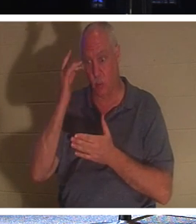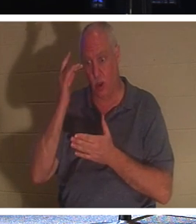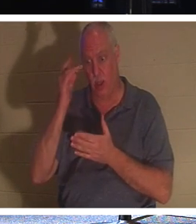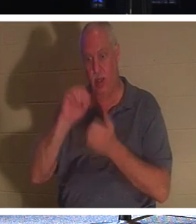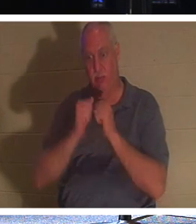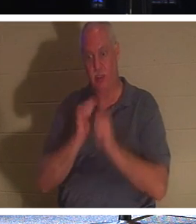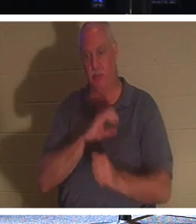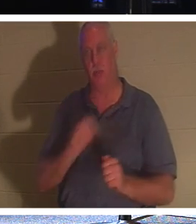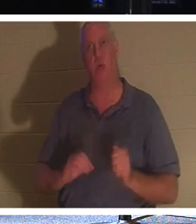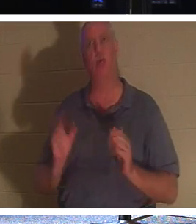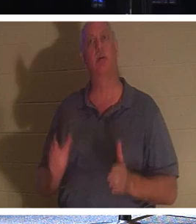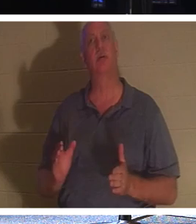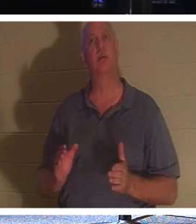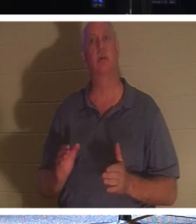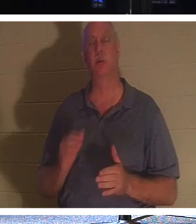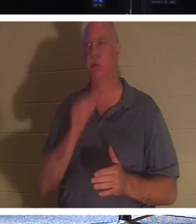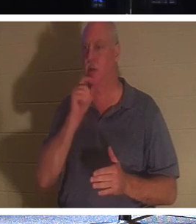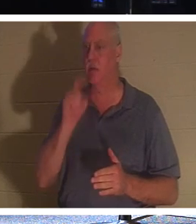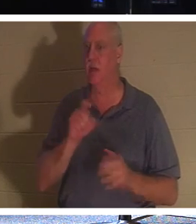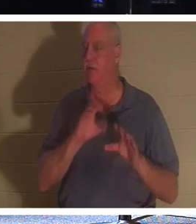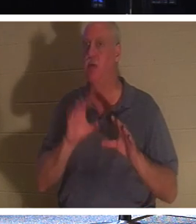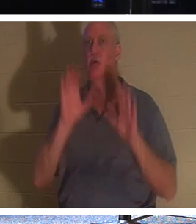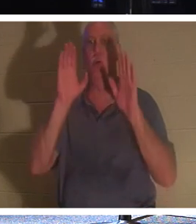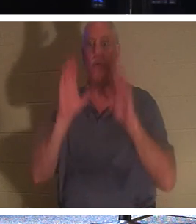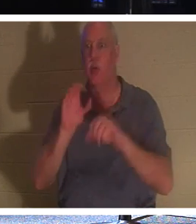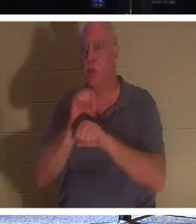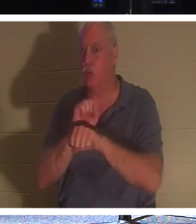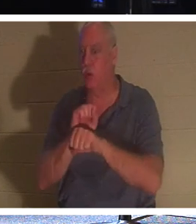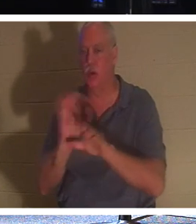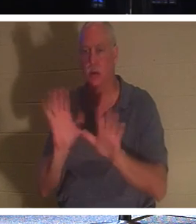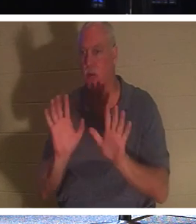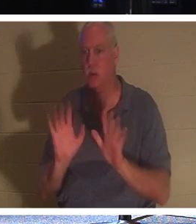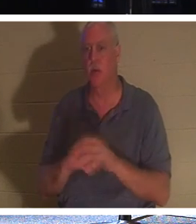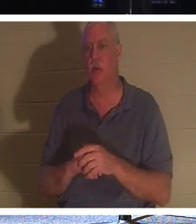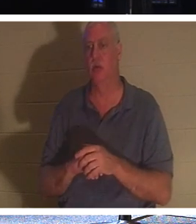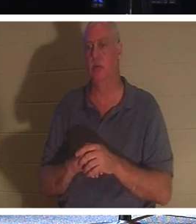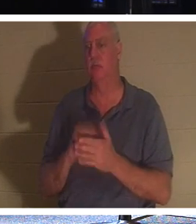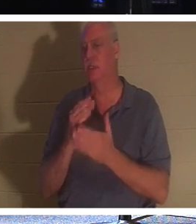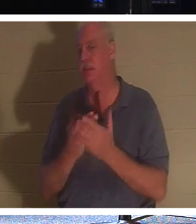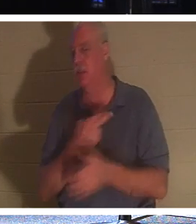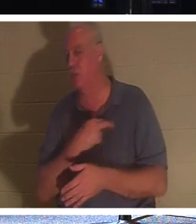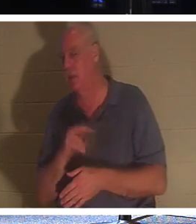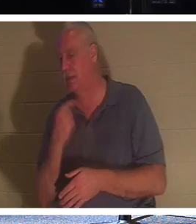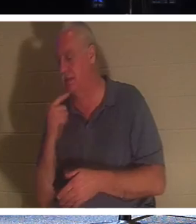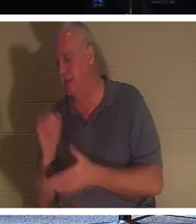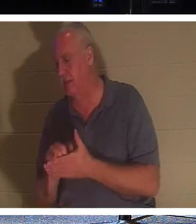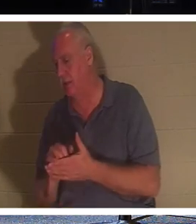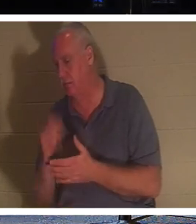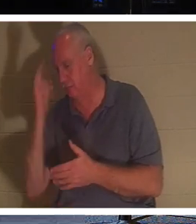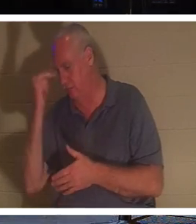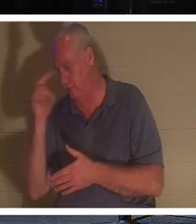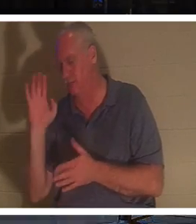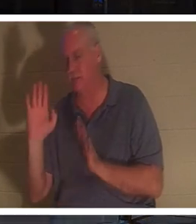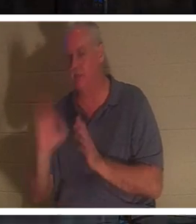They don't have to do fantastic works as some religions say. But a Christian; a person that's